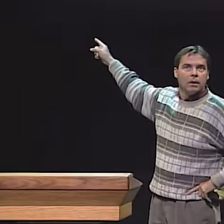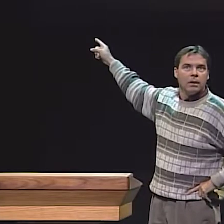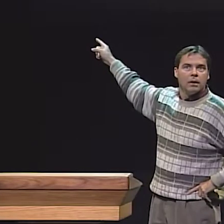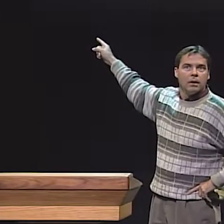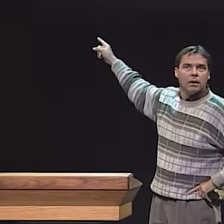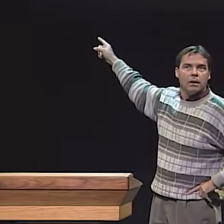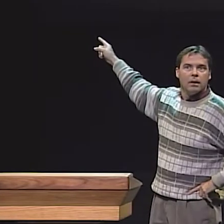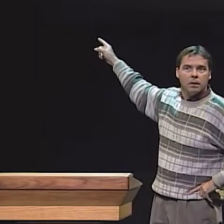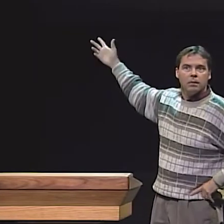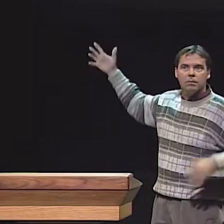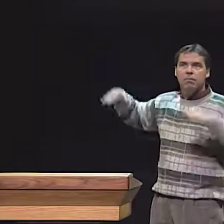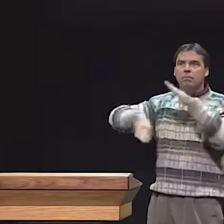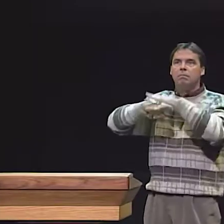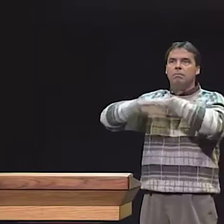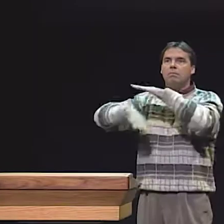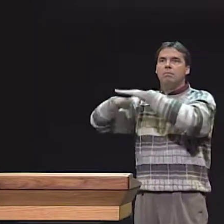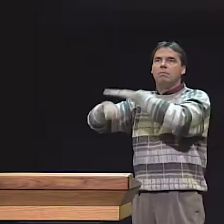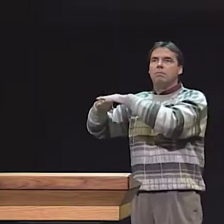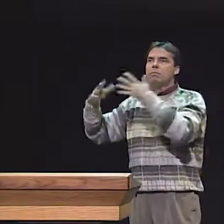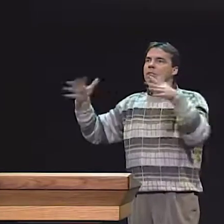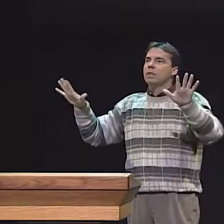HOWEVER, AT THE POST-TEST, THEY WERE ALL EQUAL AGAIN,